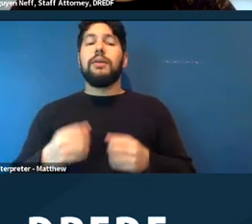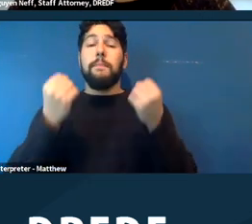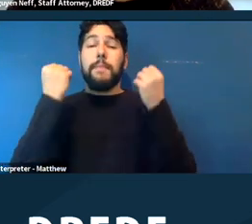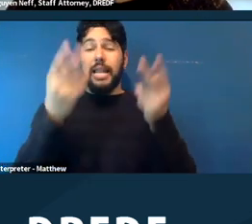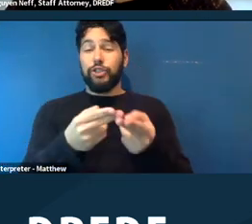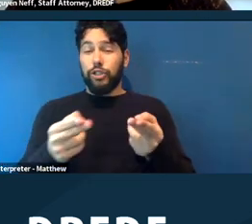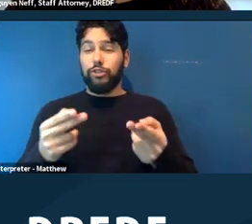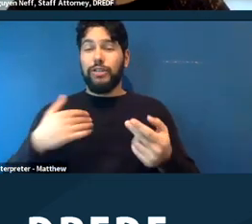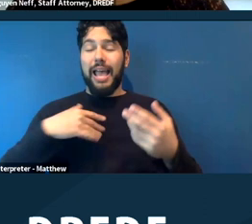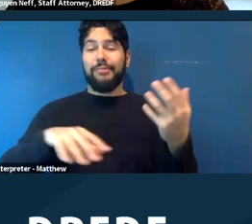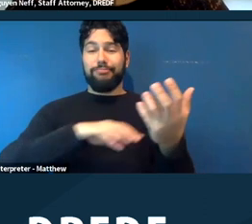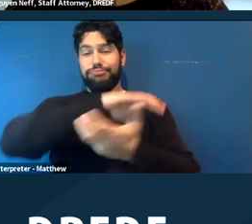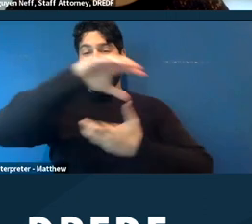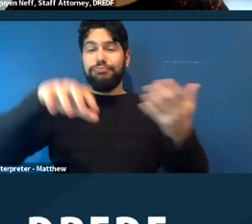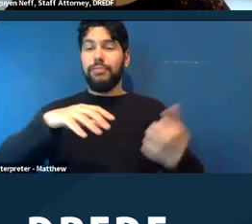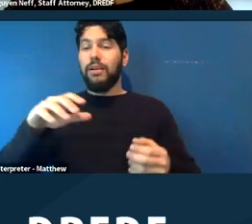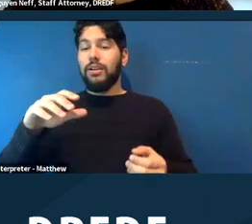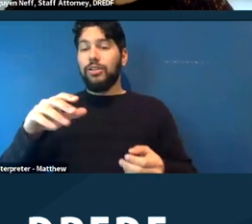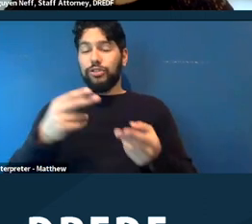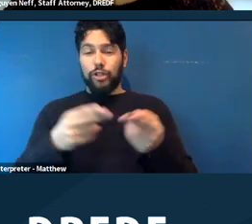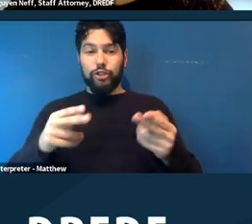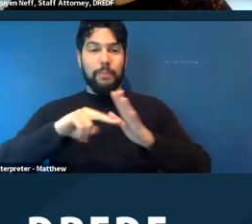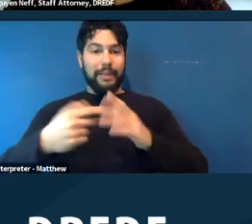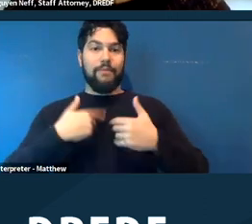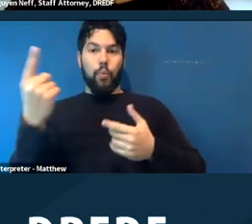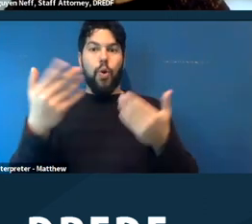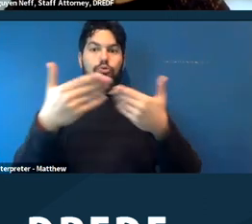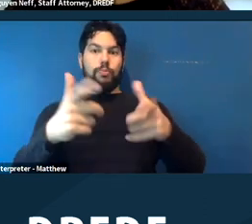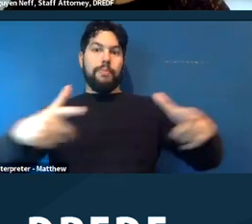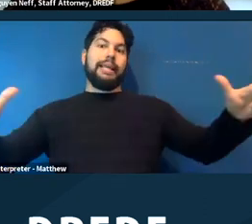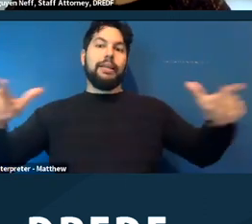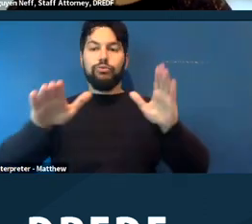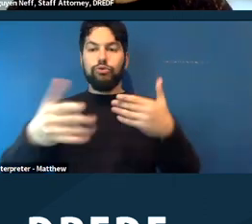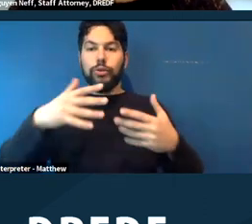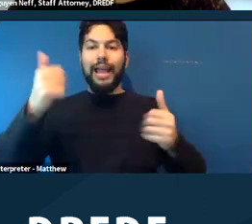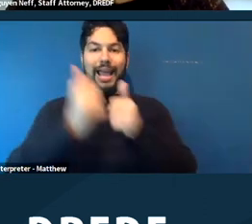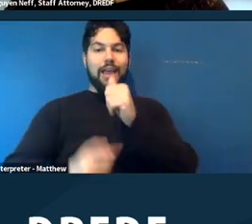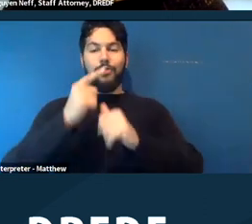so they have a big space for everybody. So some people who might have anxiety disorders